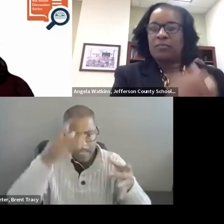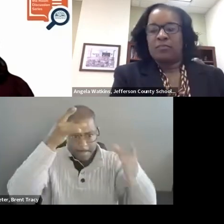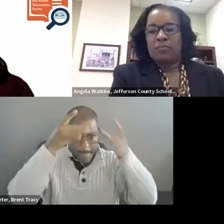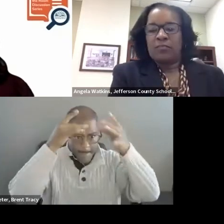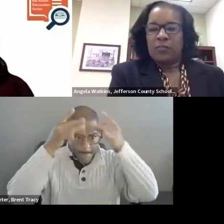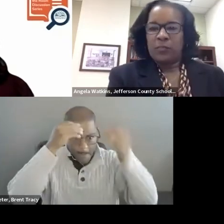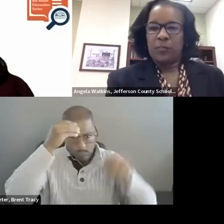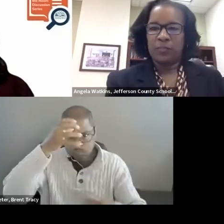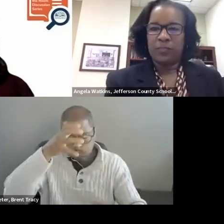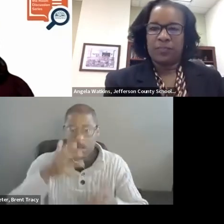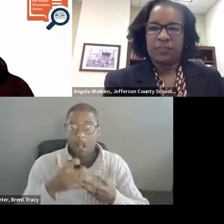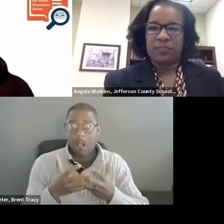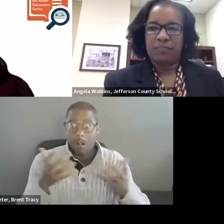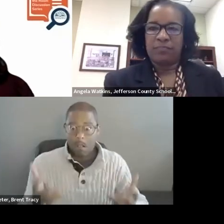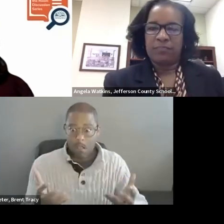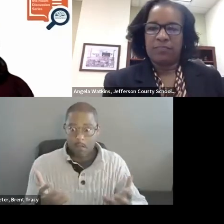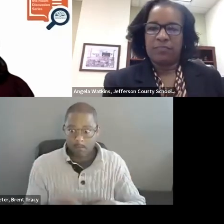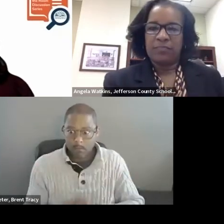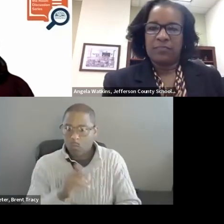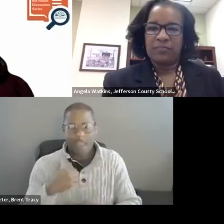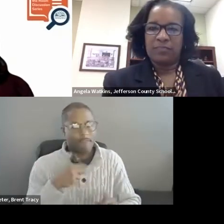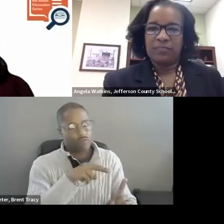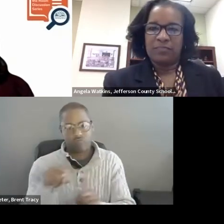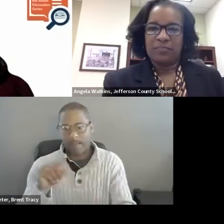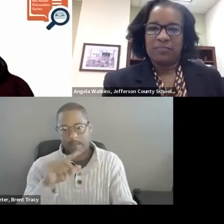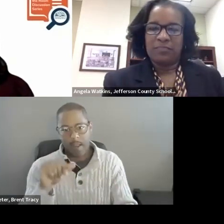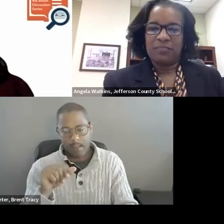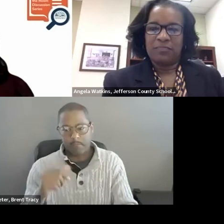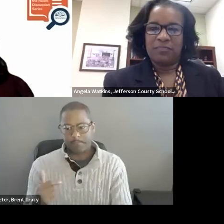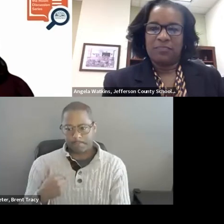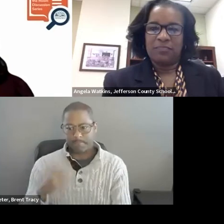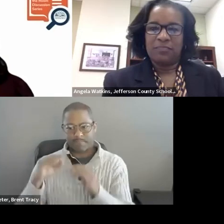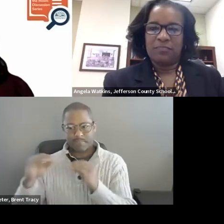I teach these Program Evaluation classes and I'm a big fan of thinking about how we study